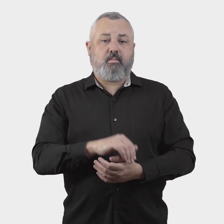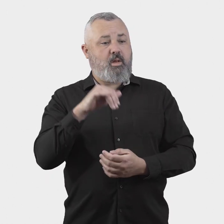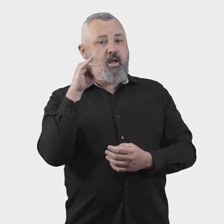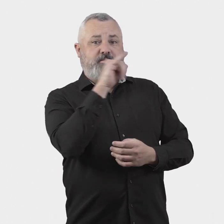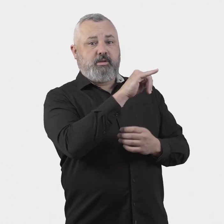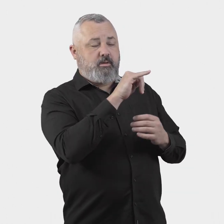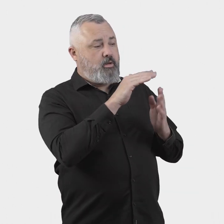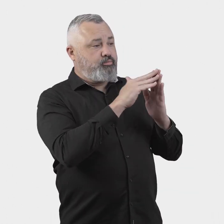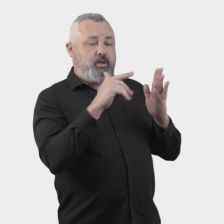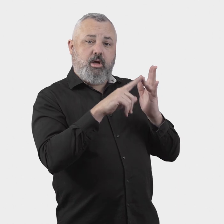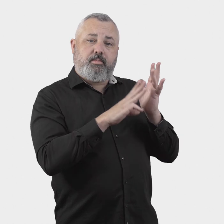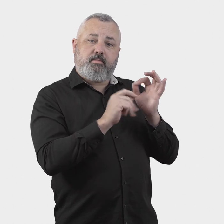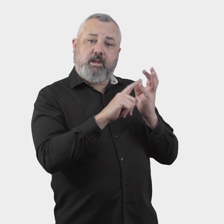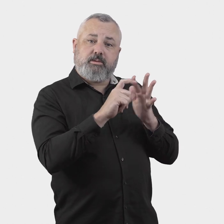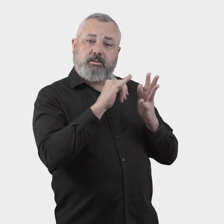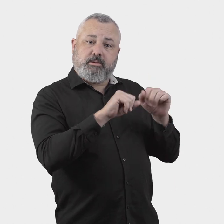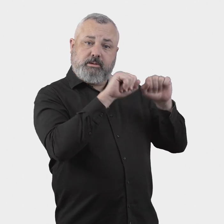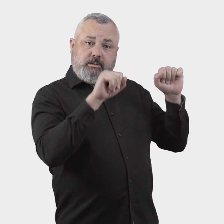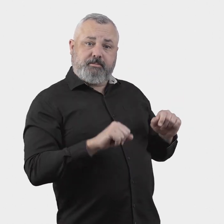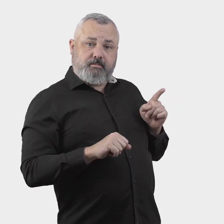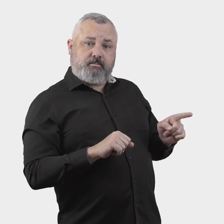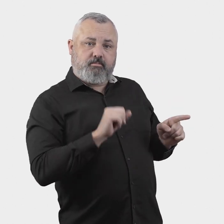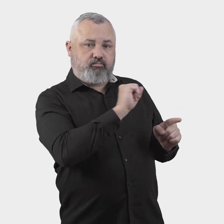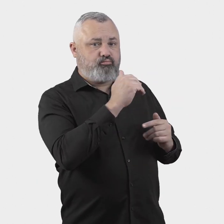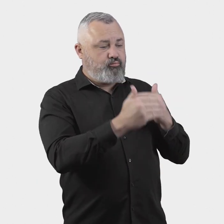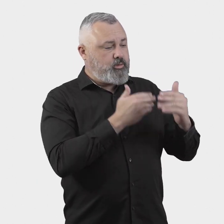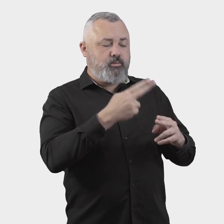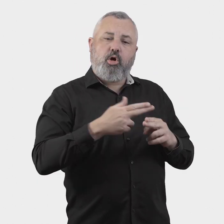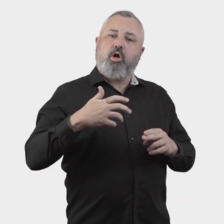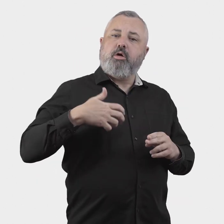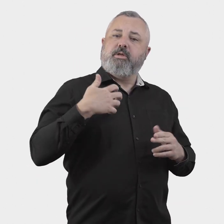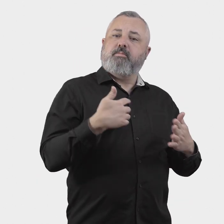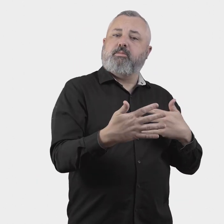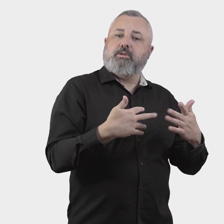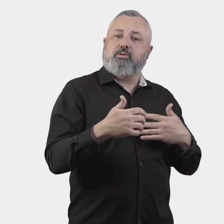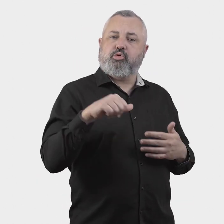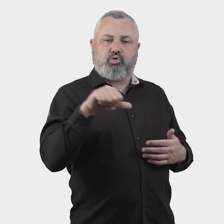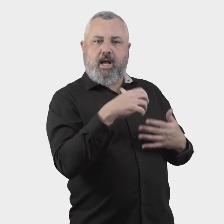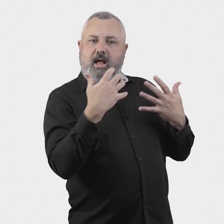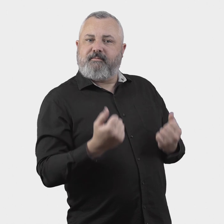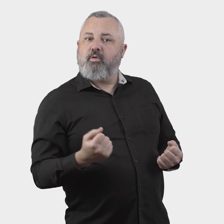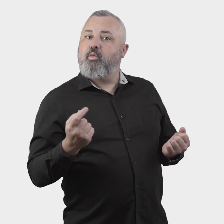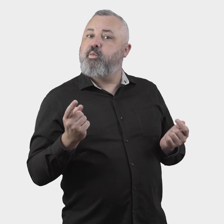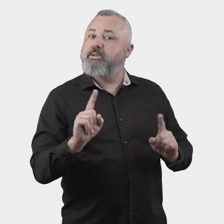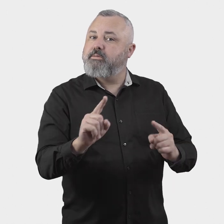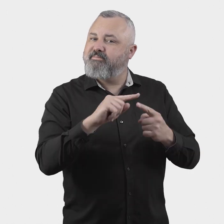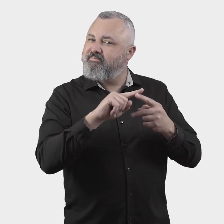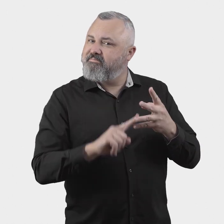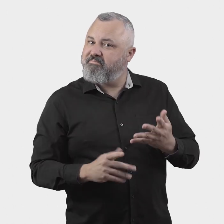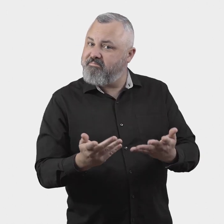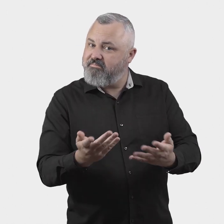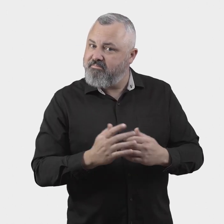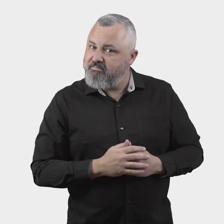16. What complaint resolution process should the Aviation Industry Ombuds Scheme adopt?